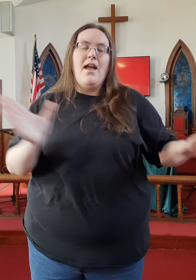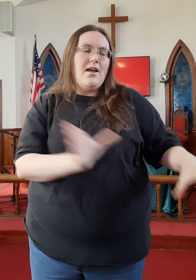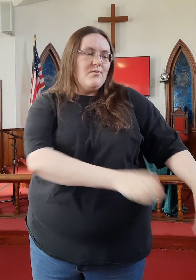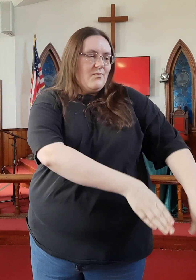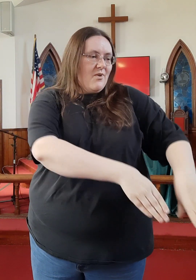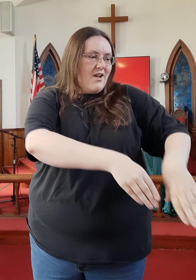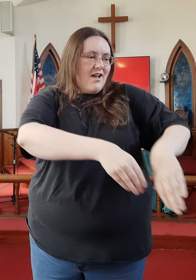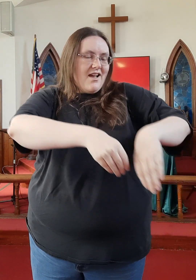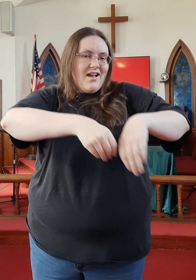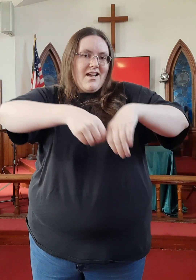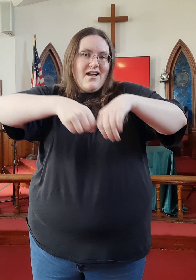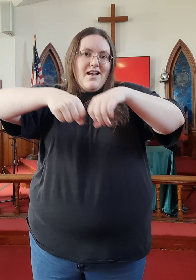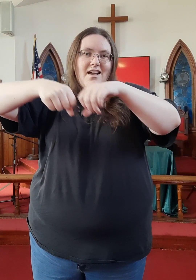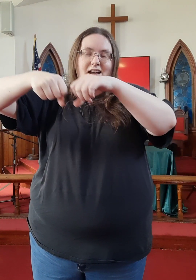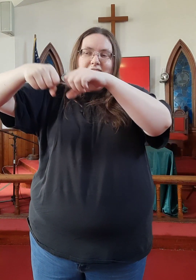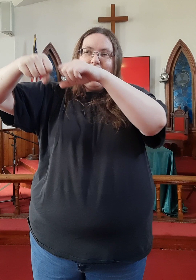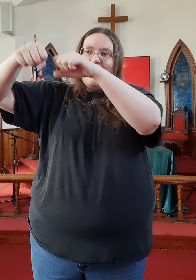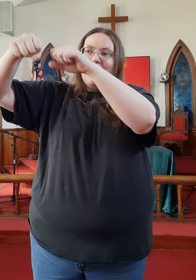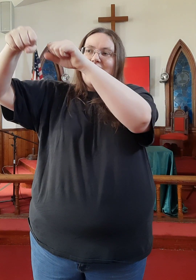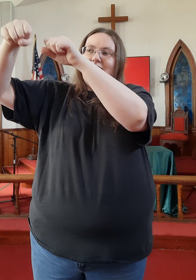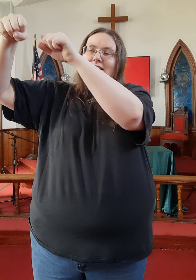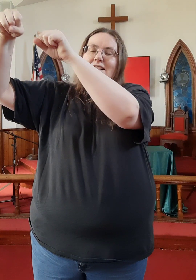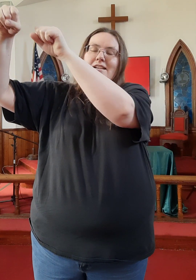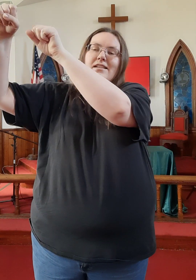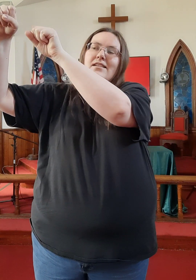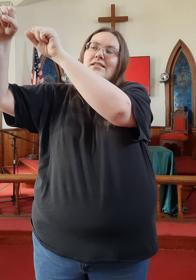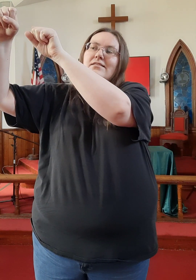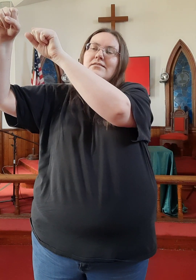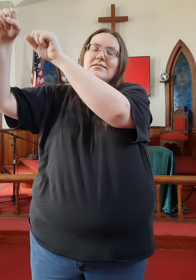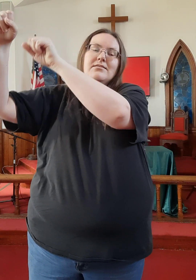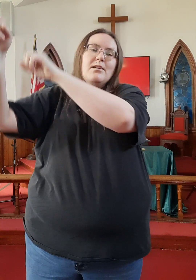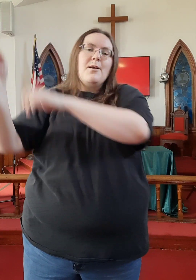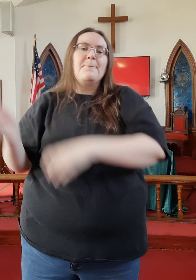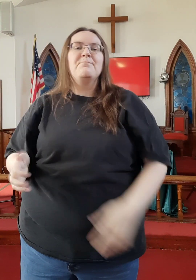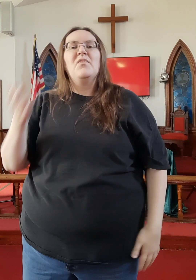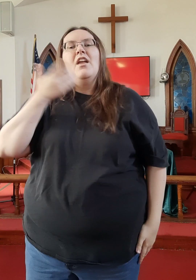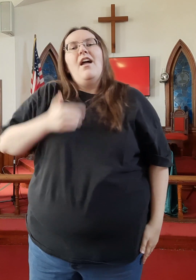And rise